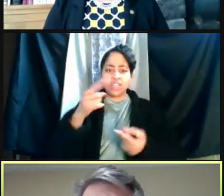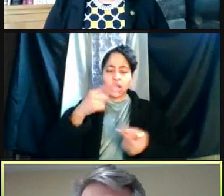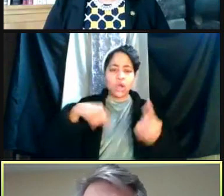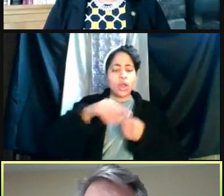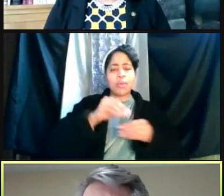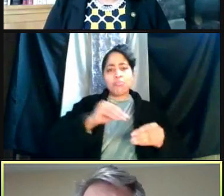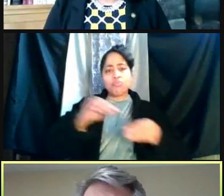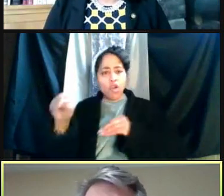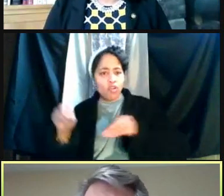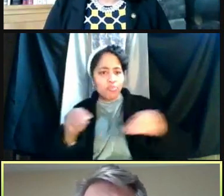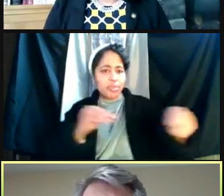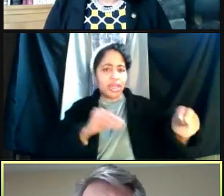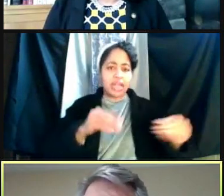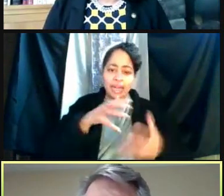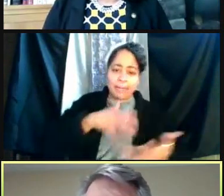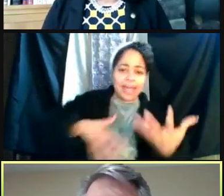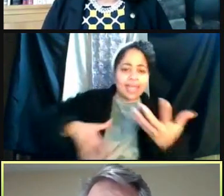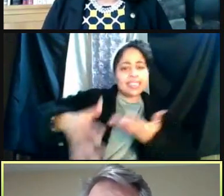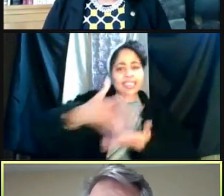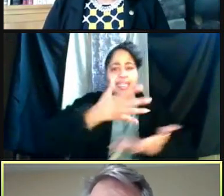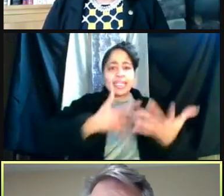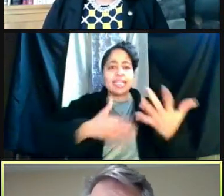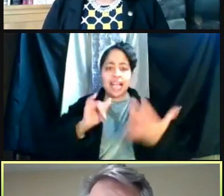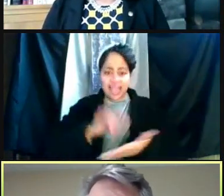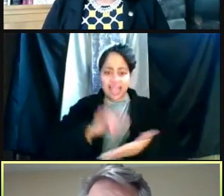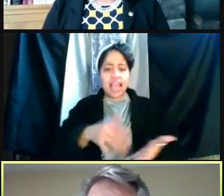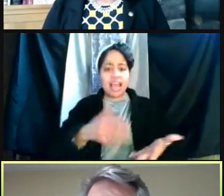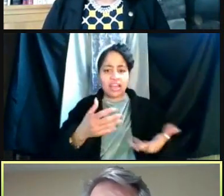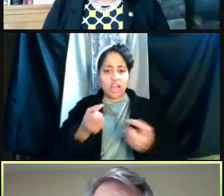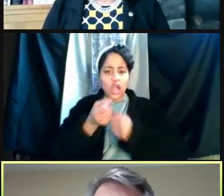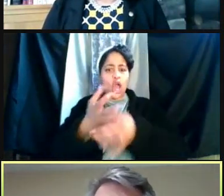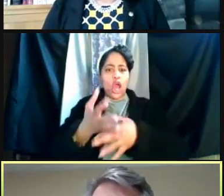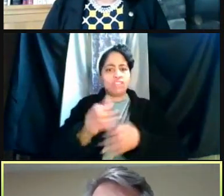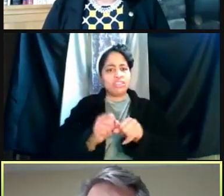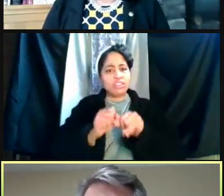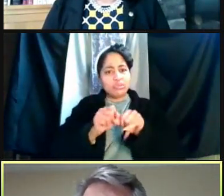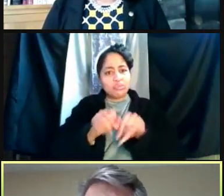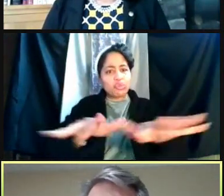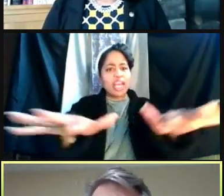and mixing that promotes spread. So early in the semester like a lot of other places